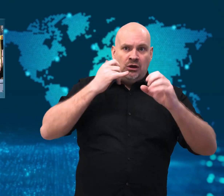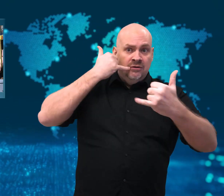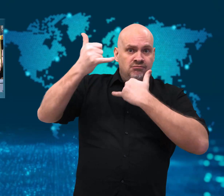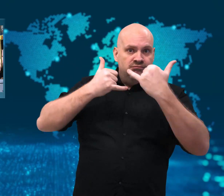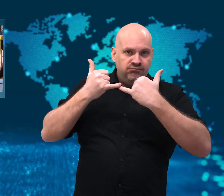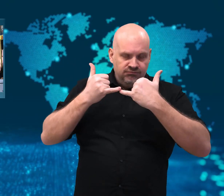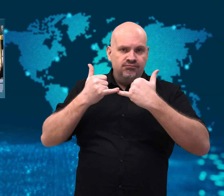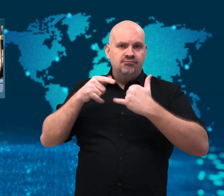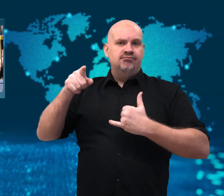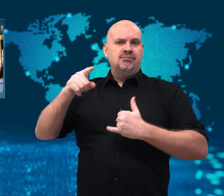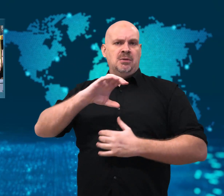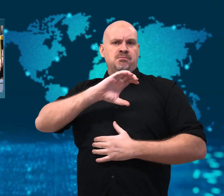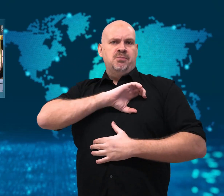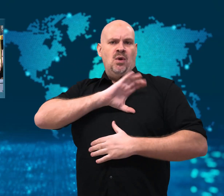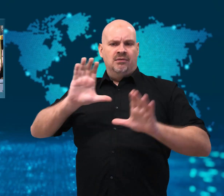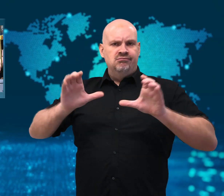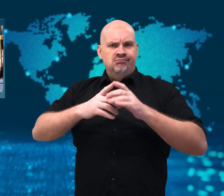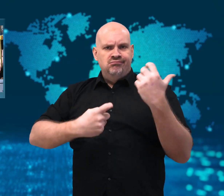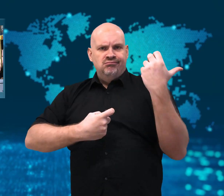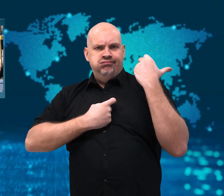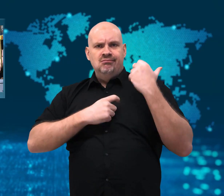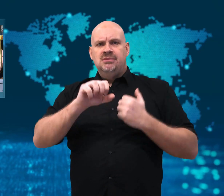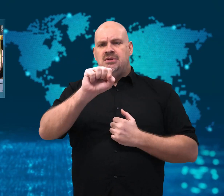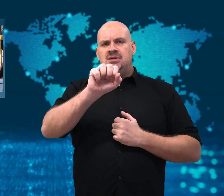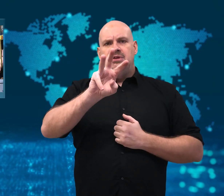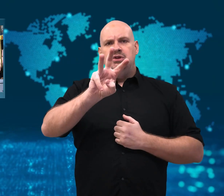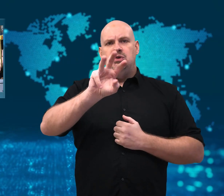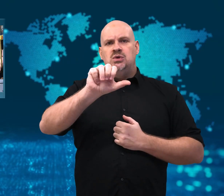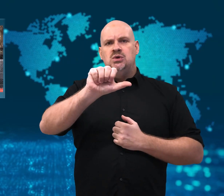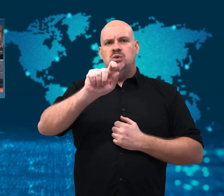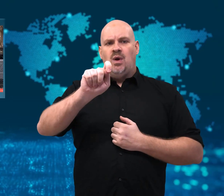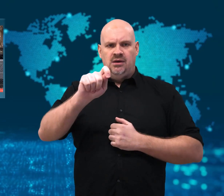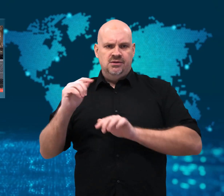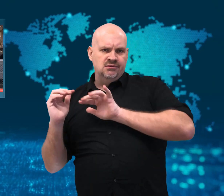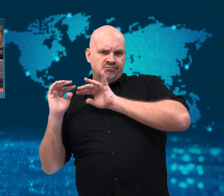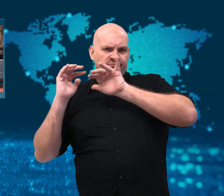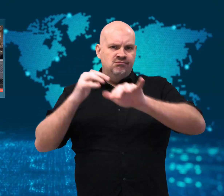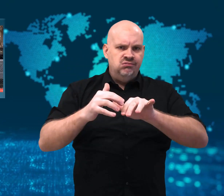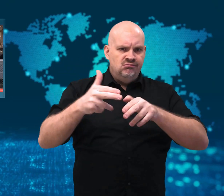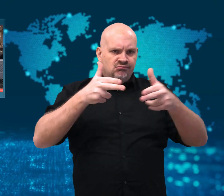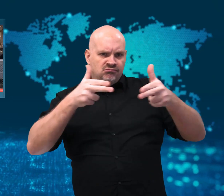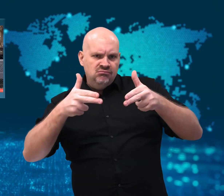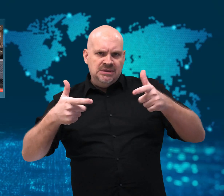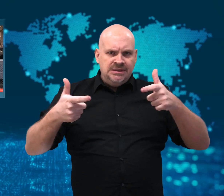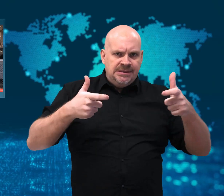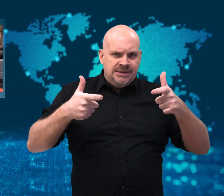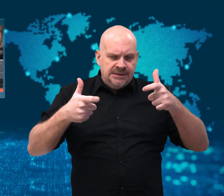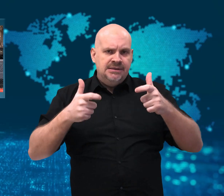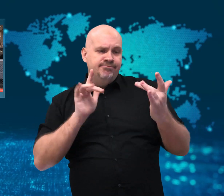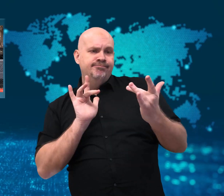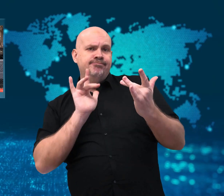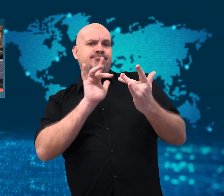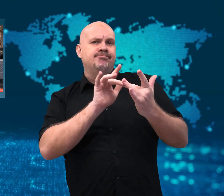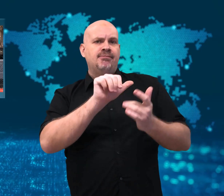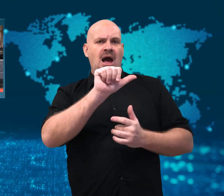after receiving emergency calls. When they contacted Akram,